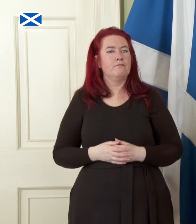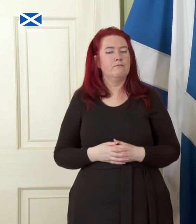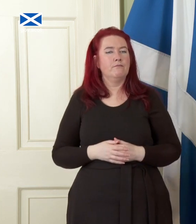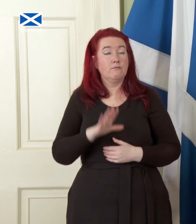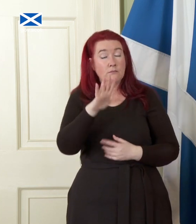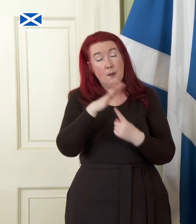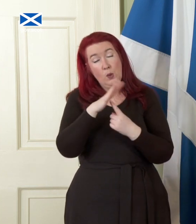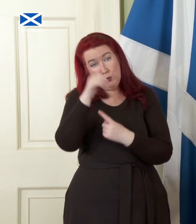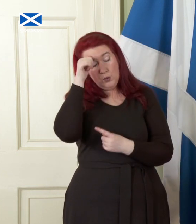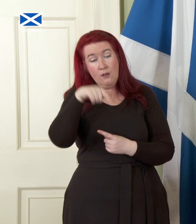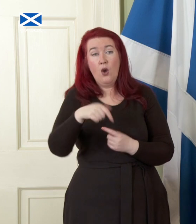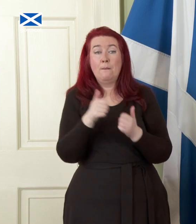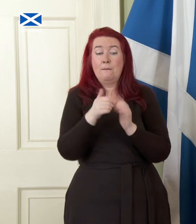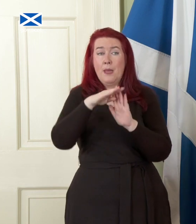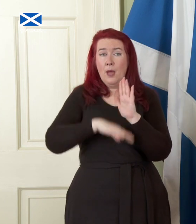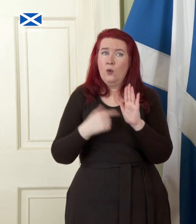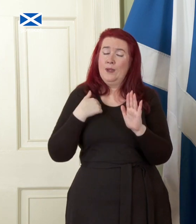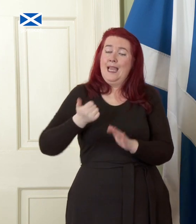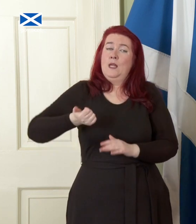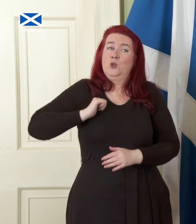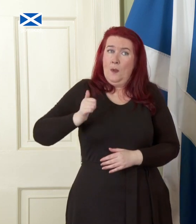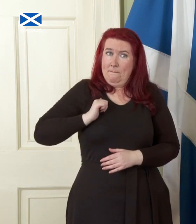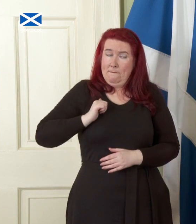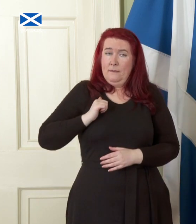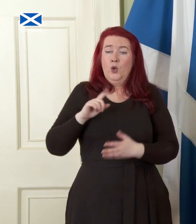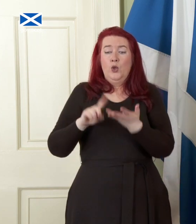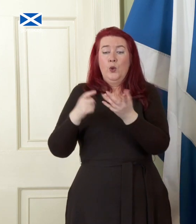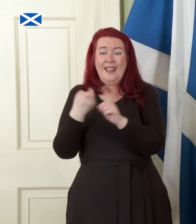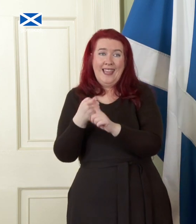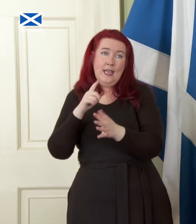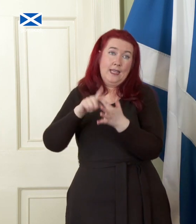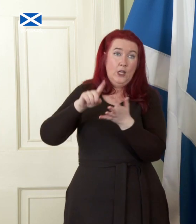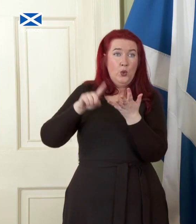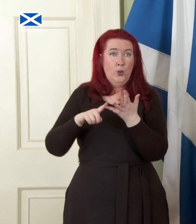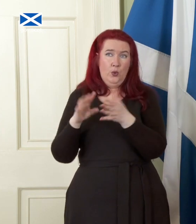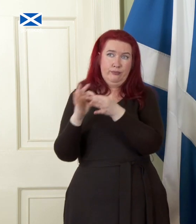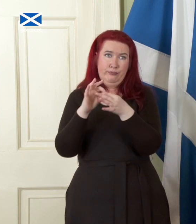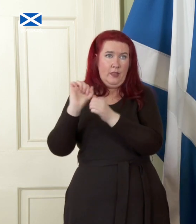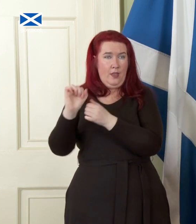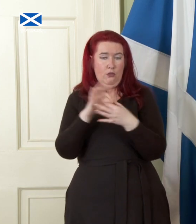purposes of this paper we assume that the UK-EU relationship will be governed in the longer term